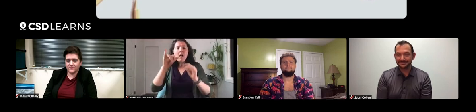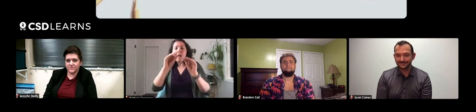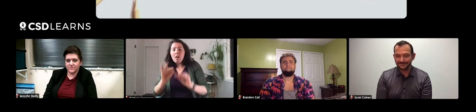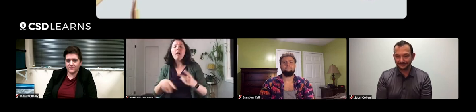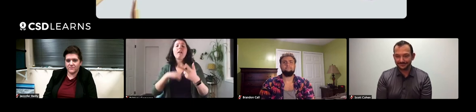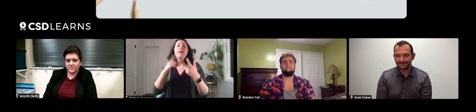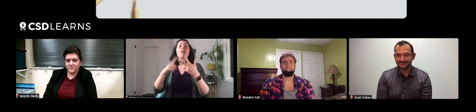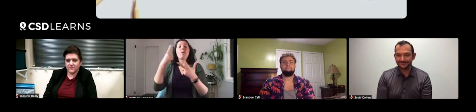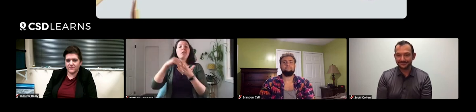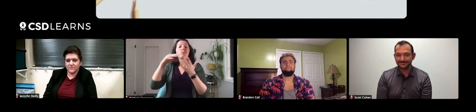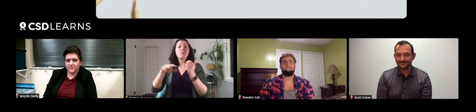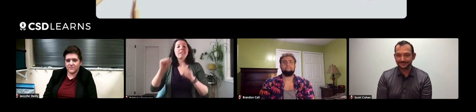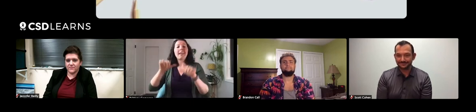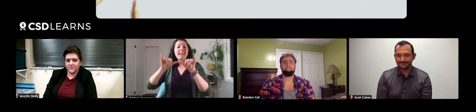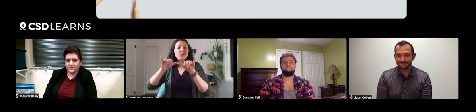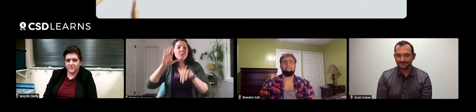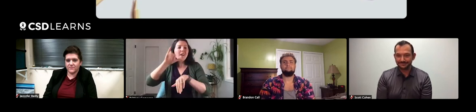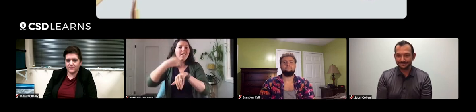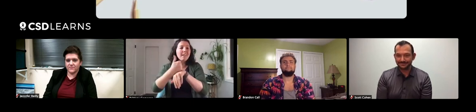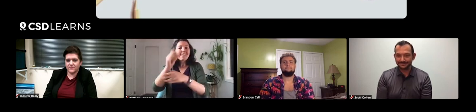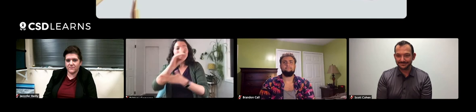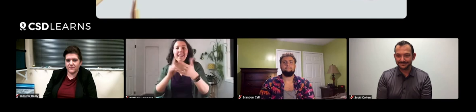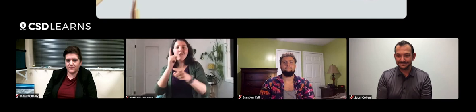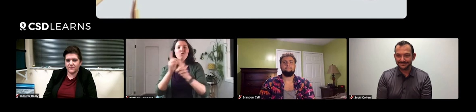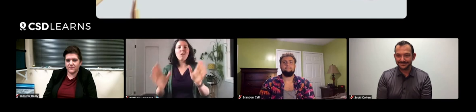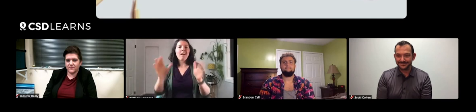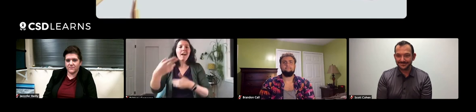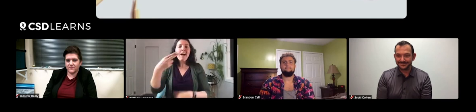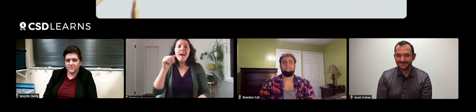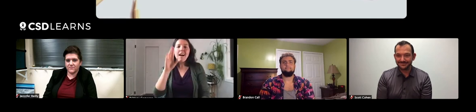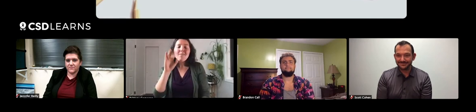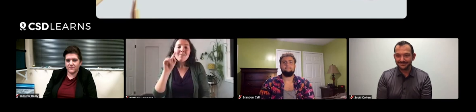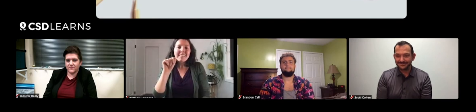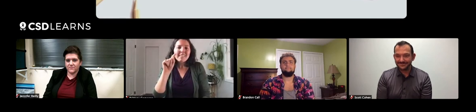You can have students engineer a habitat,